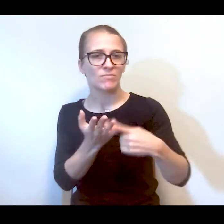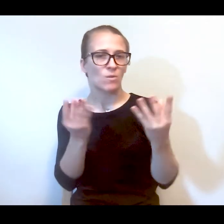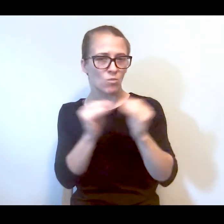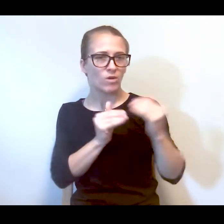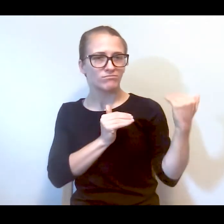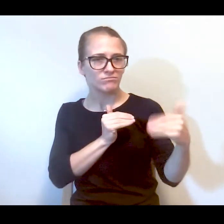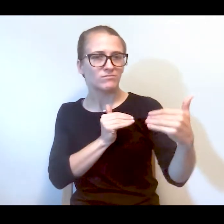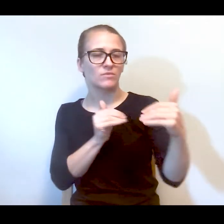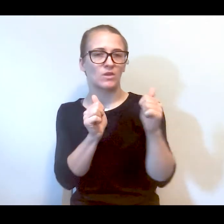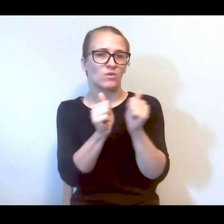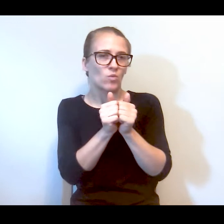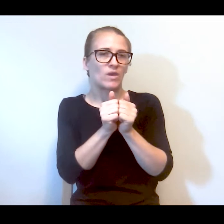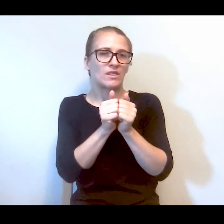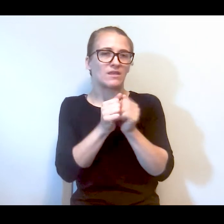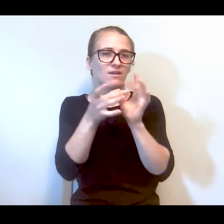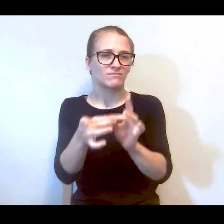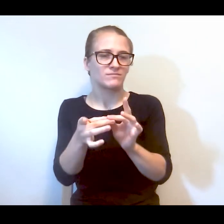the context of public safety. So I want to start